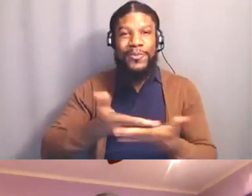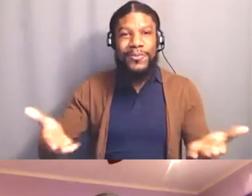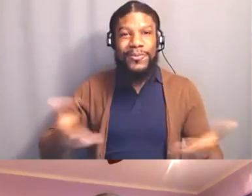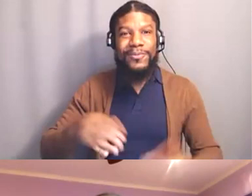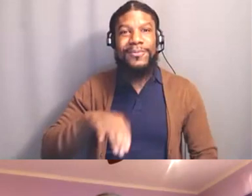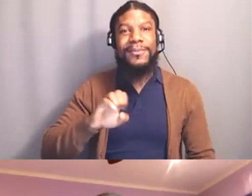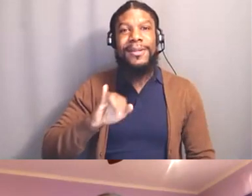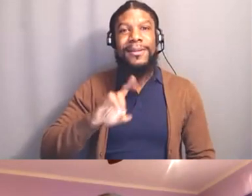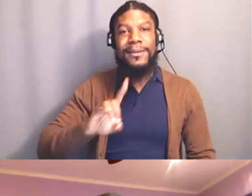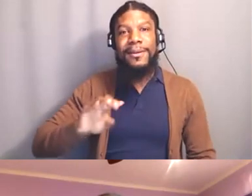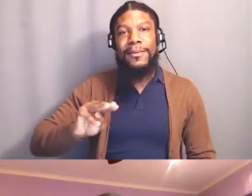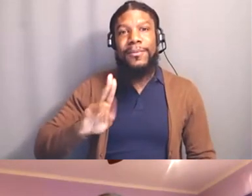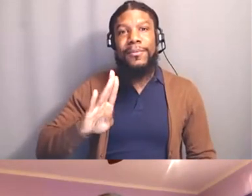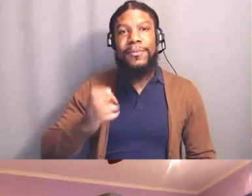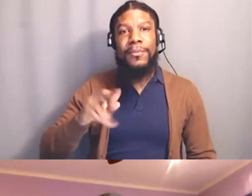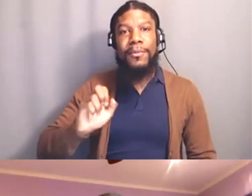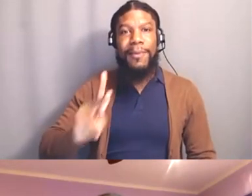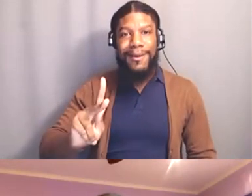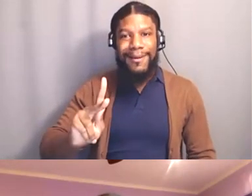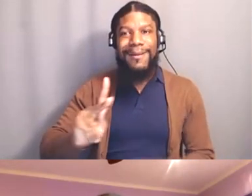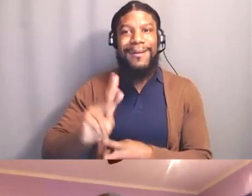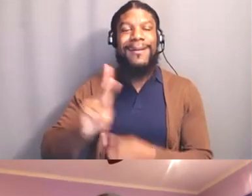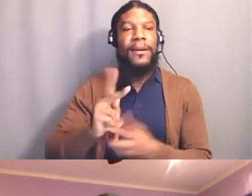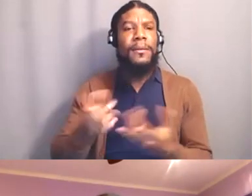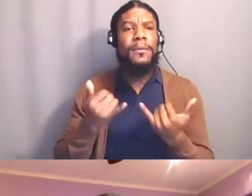today is Eid, so those who've been fasting for Ramadan,